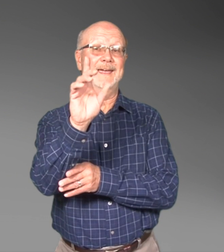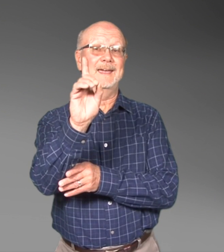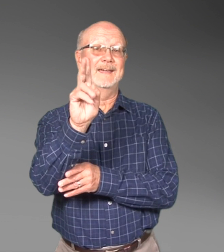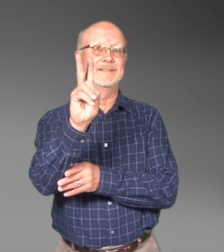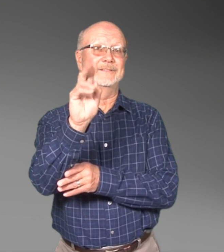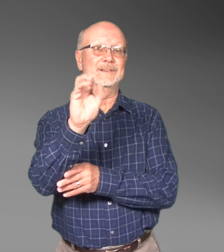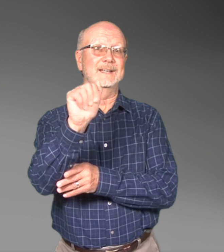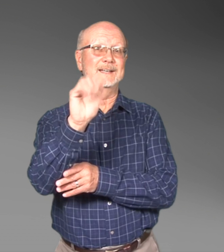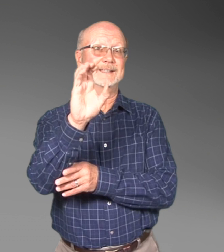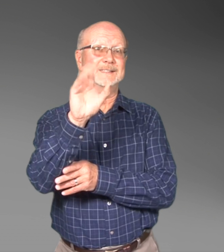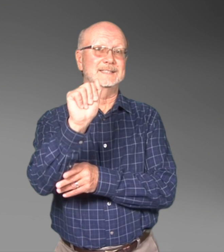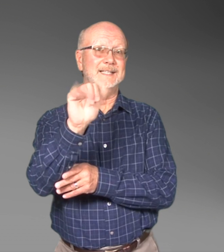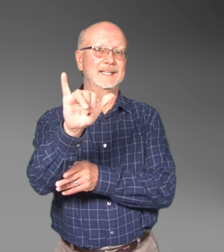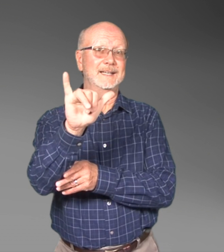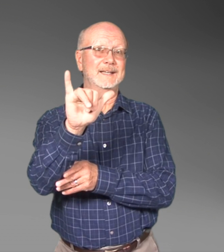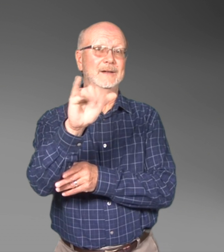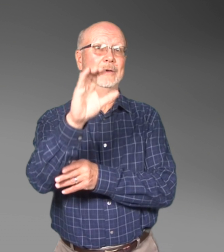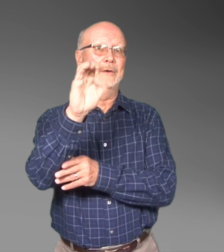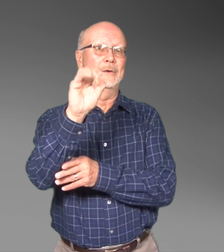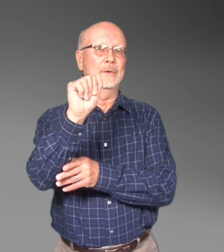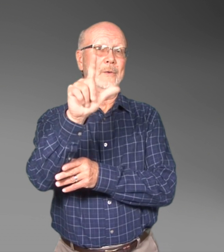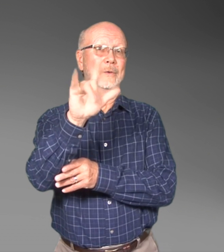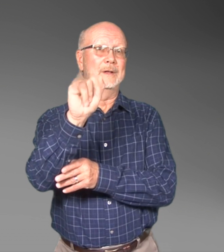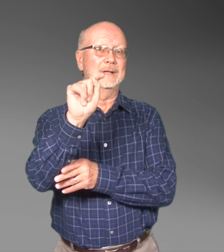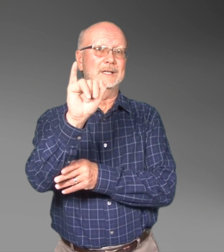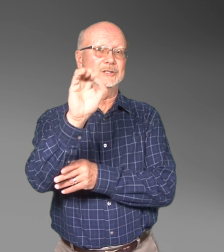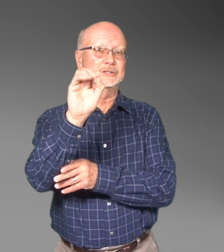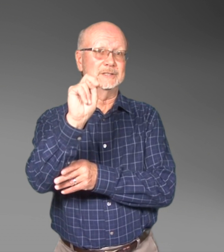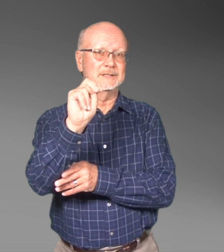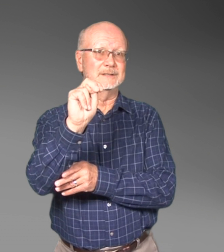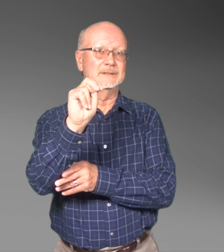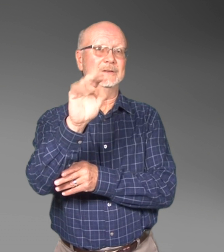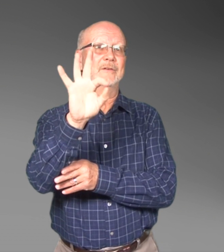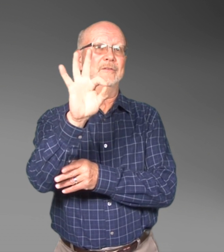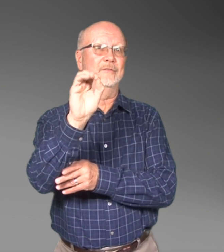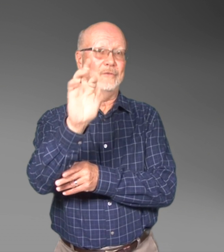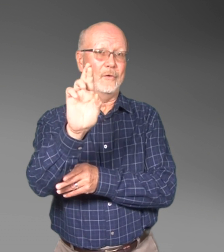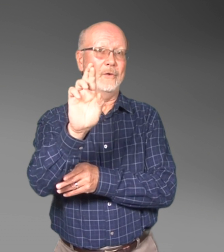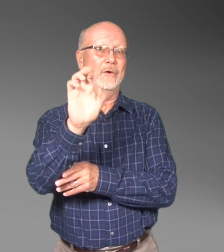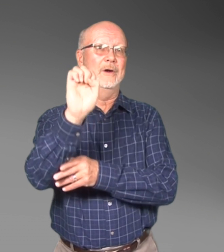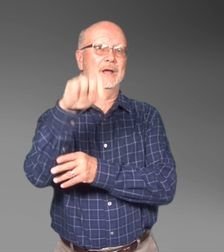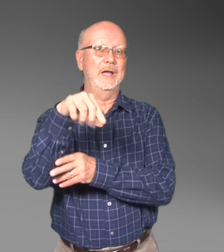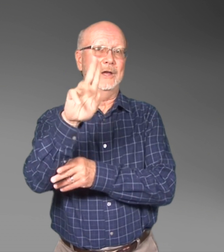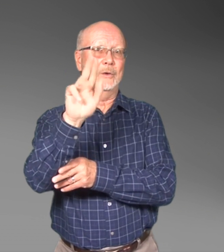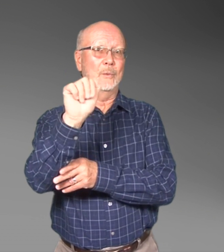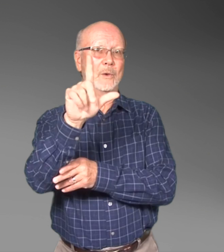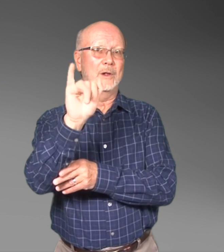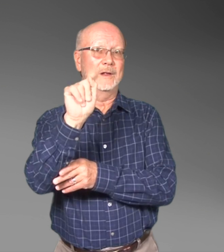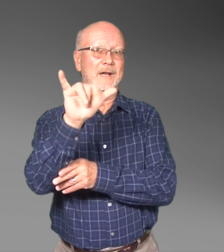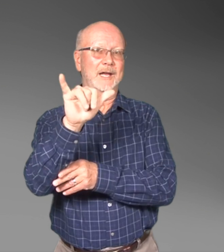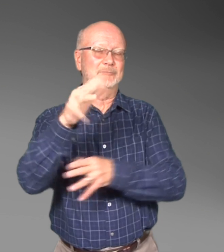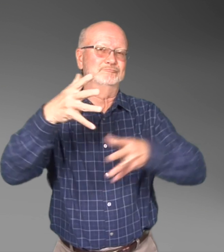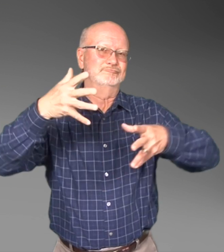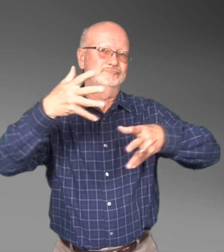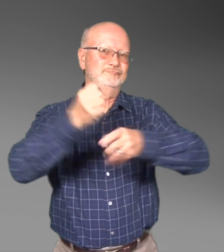The Advocacy Coalition for Equality will be referred to as ACE.